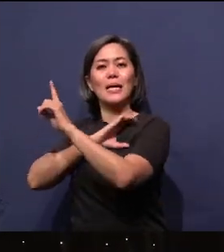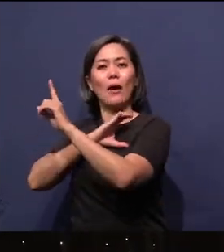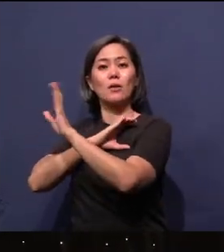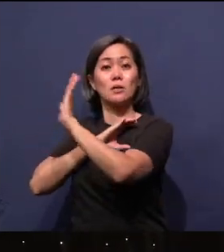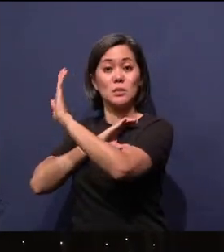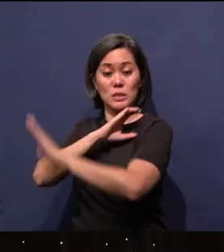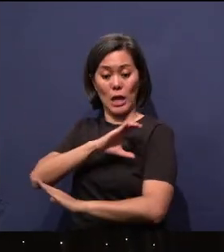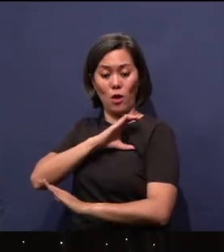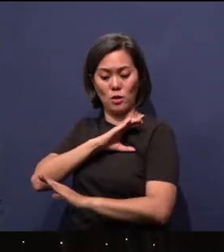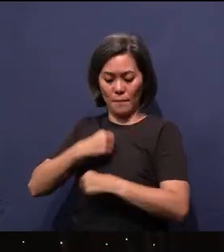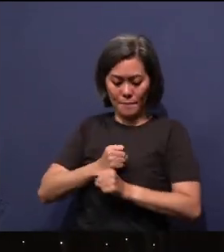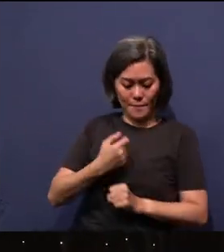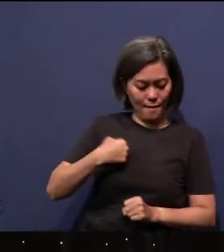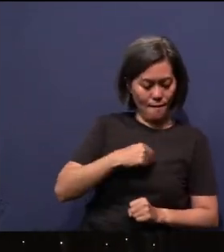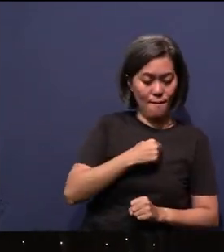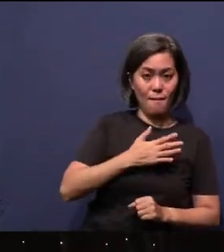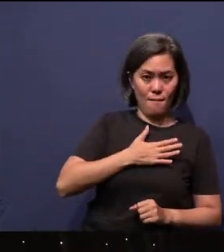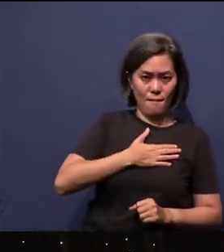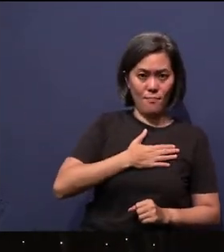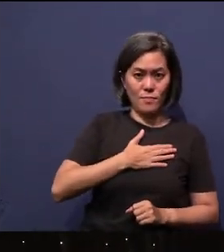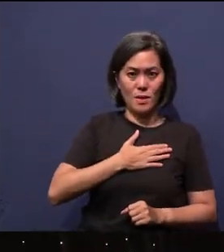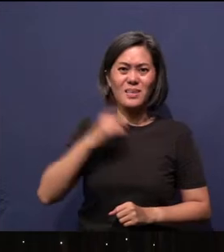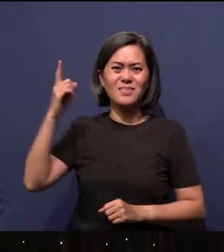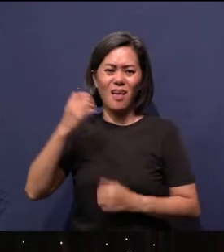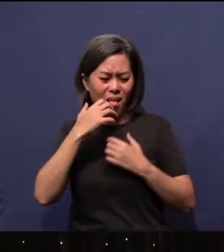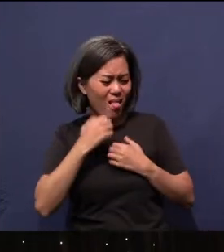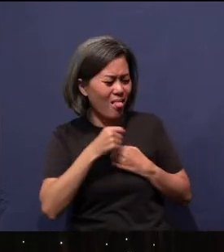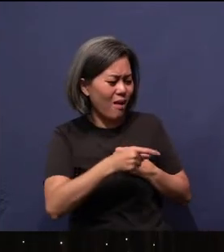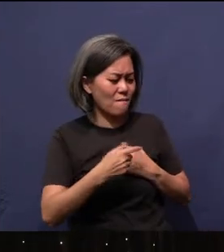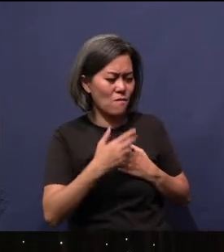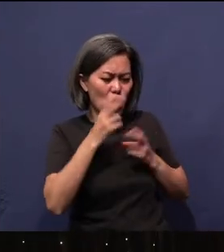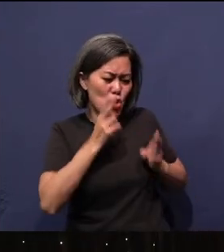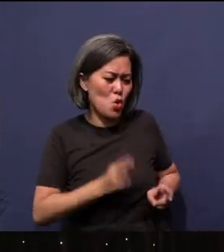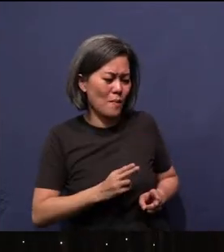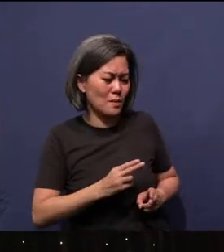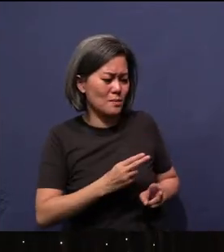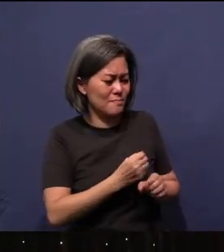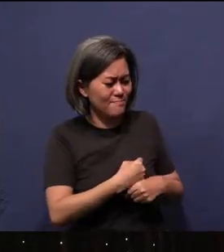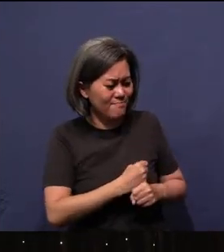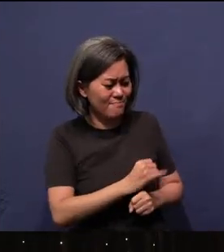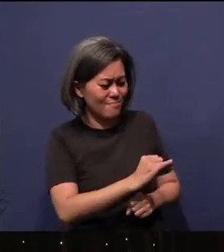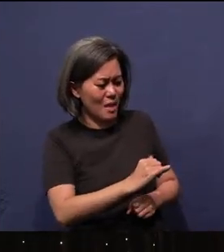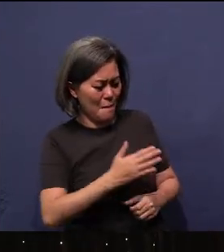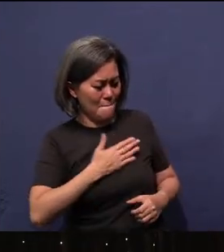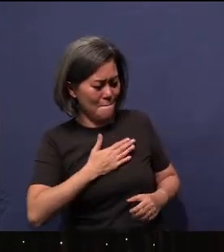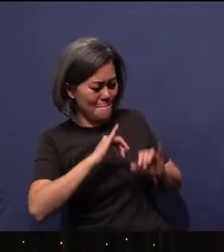"I love these people. They are called humans. They are made in My image. I give them characteristics for love."